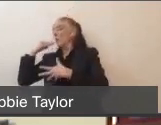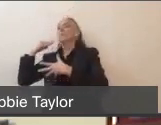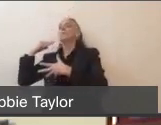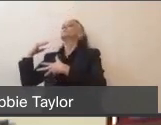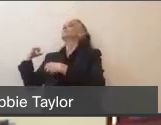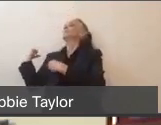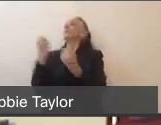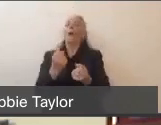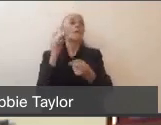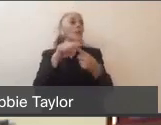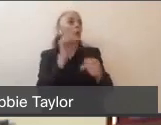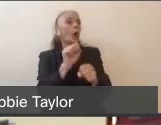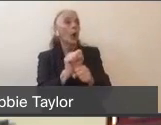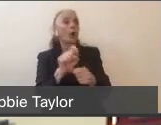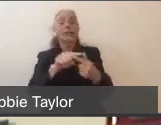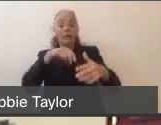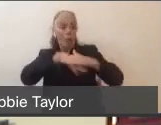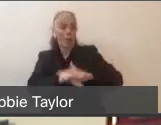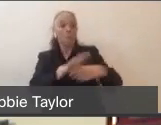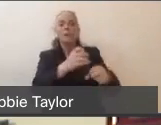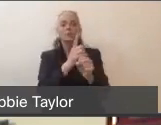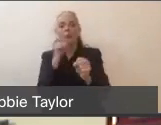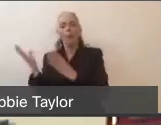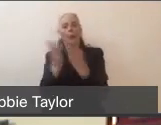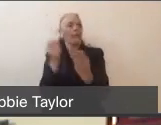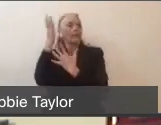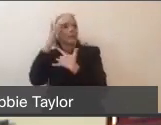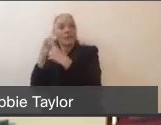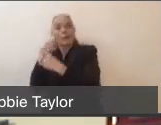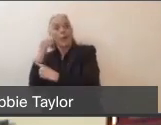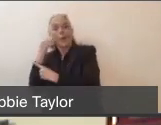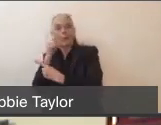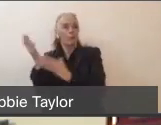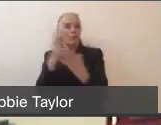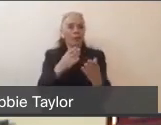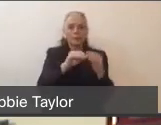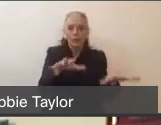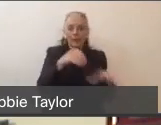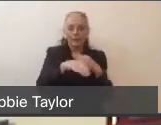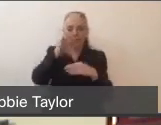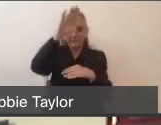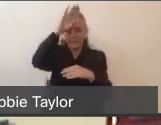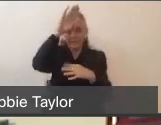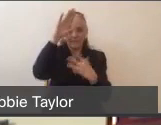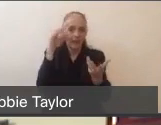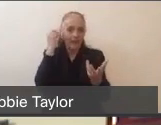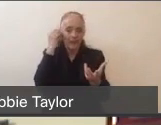and are not transferring any infection they may have gotten at home into the fire station. And that same cleaning process happens every time they go on a call,